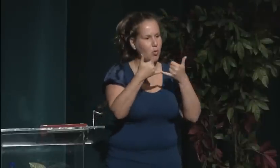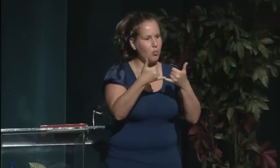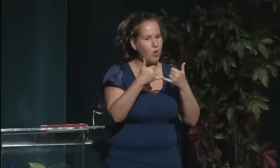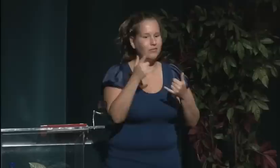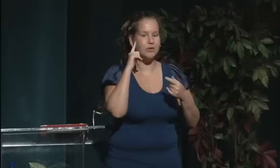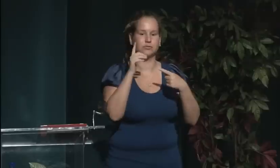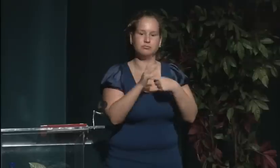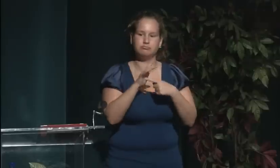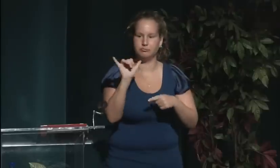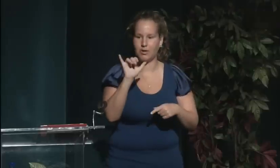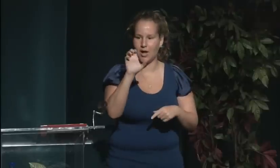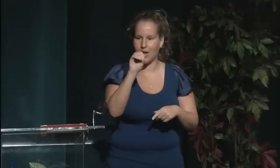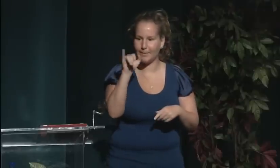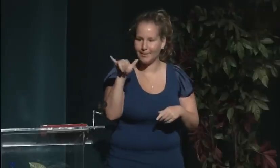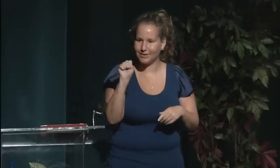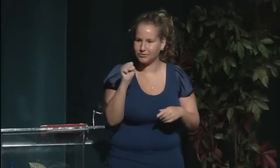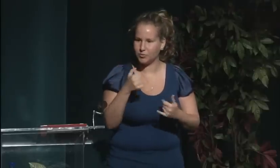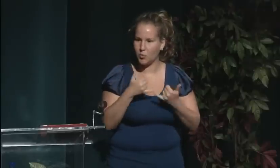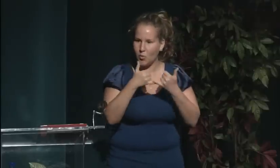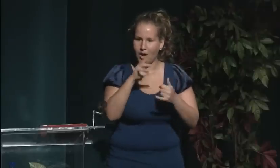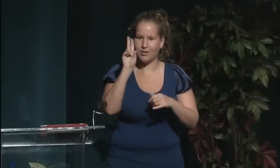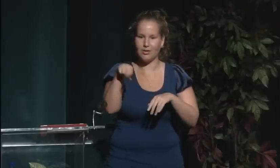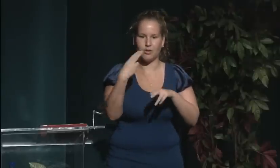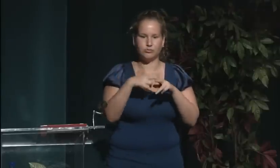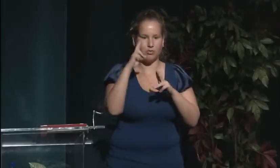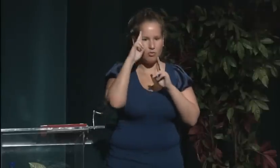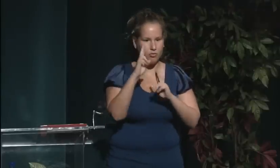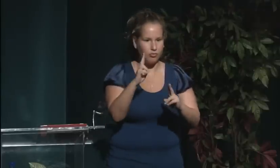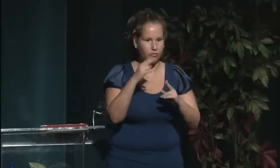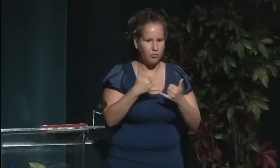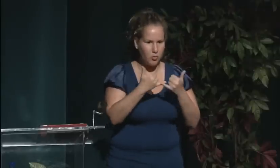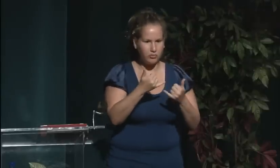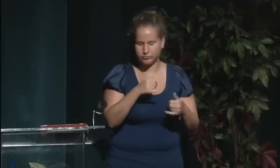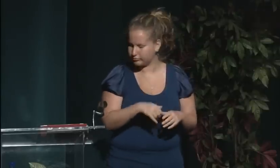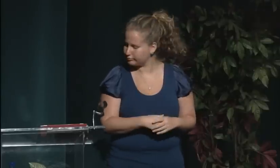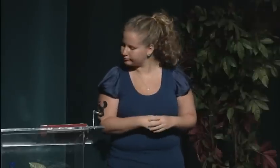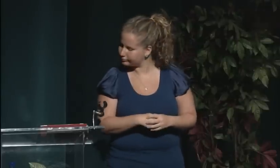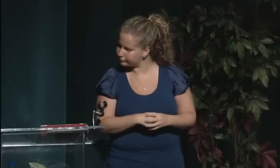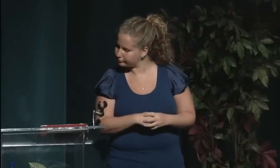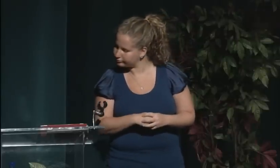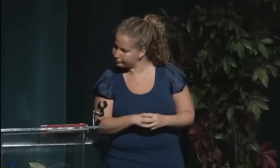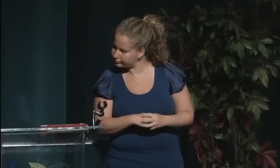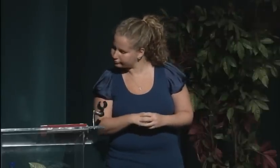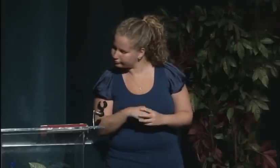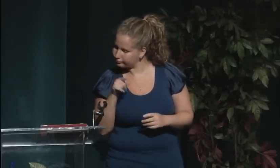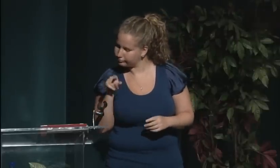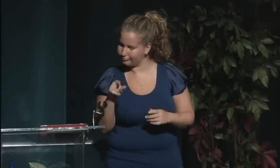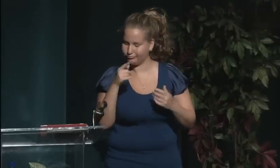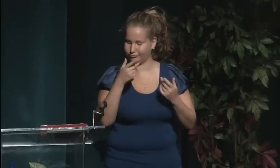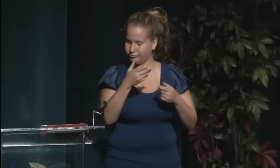for sharing that information with us today.